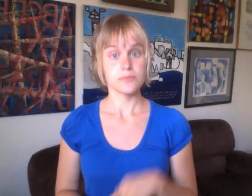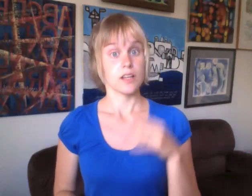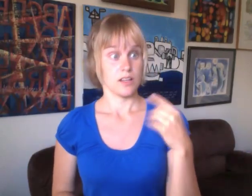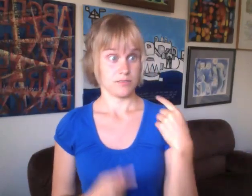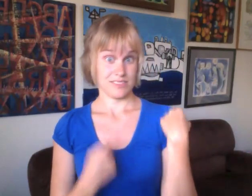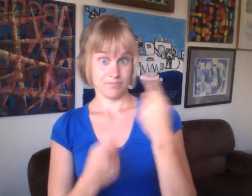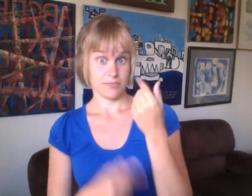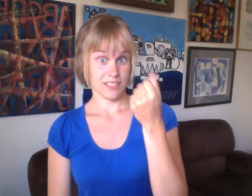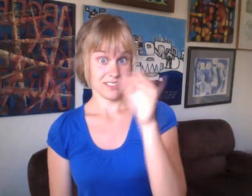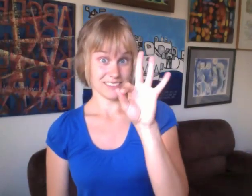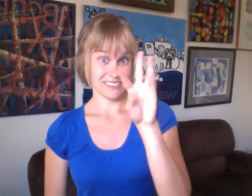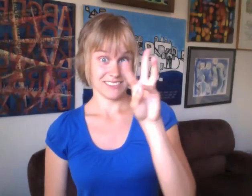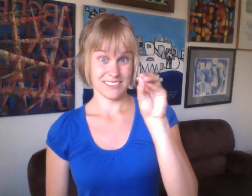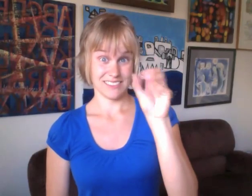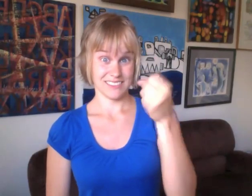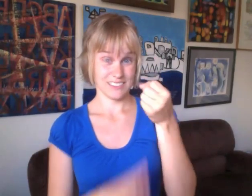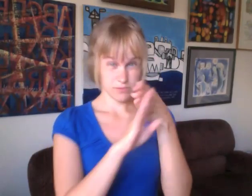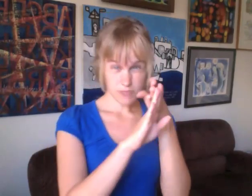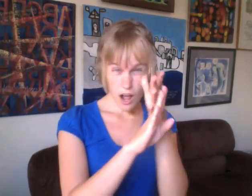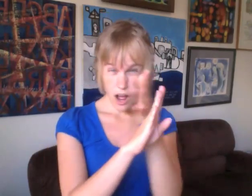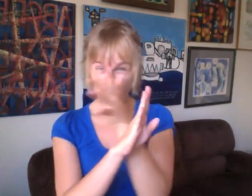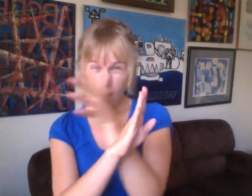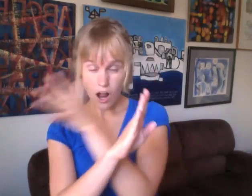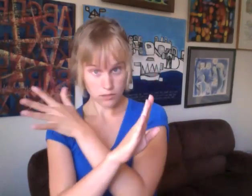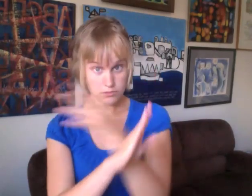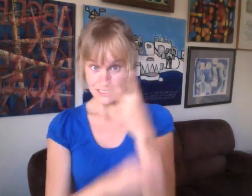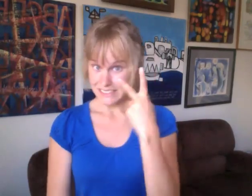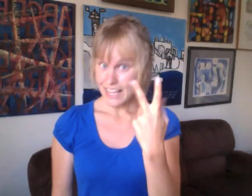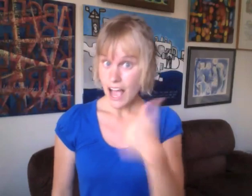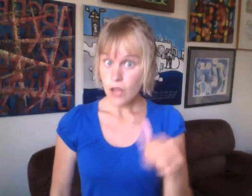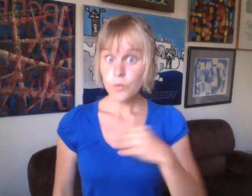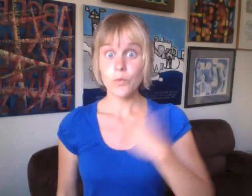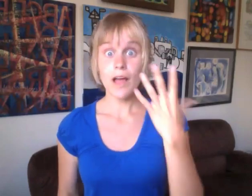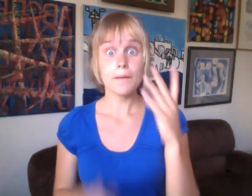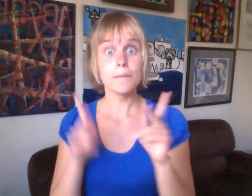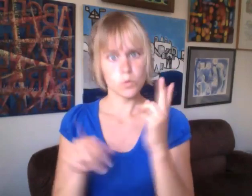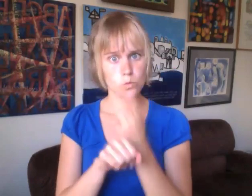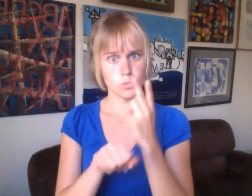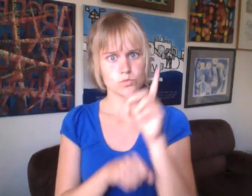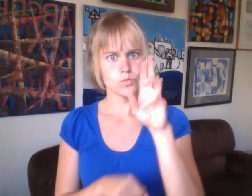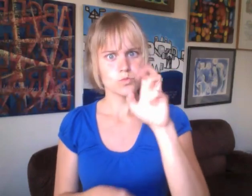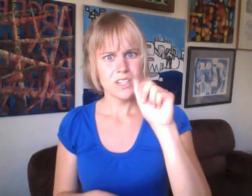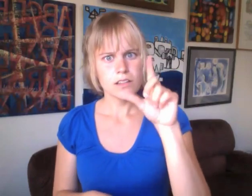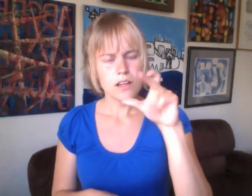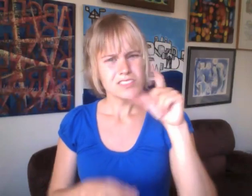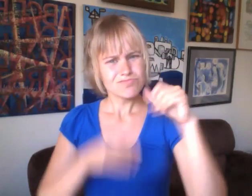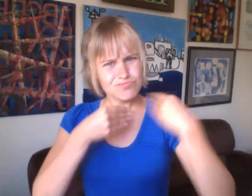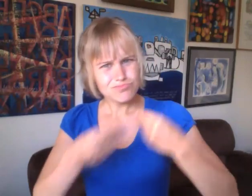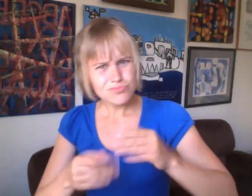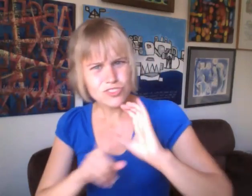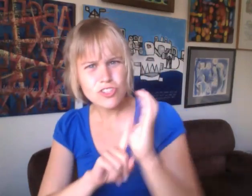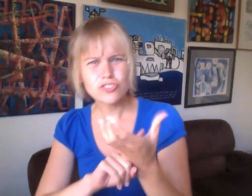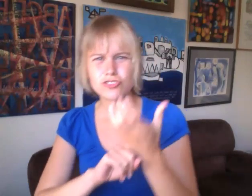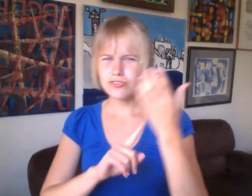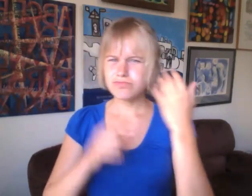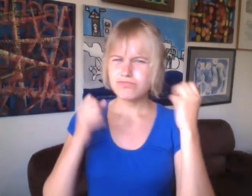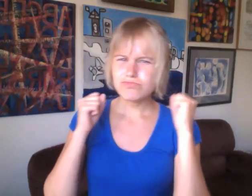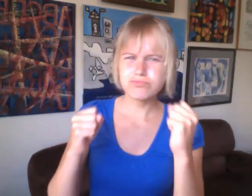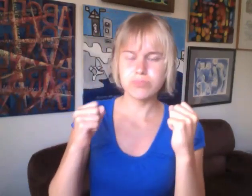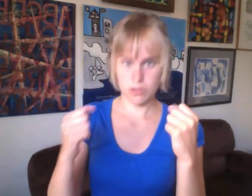There are no pictures or records of white people wearing dreadlocks as a cultural expression prior to 1960's.